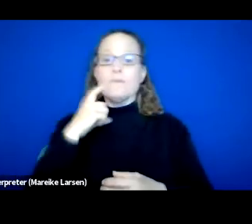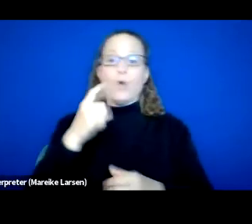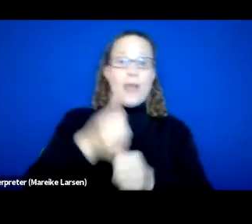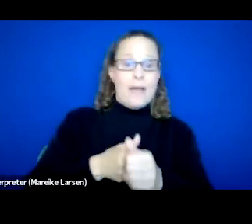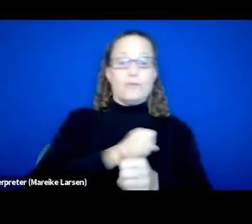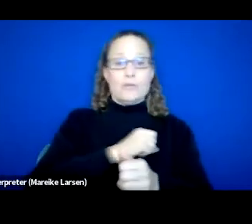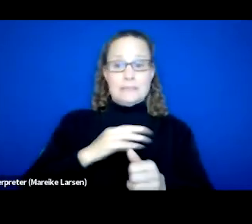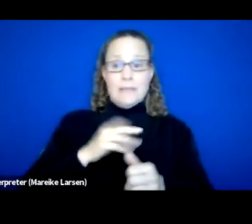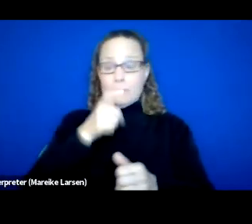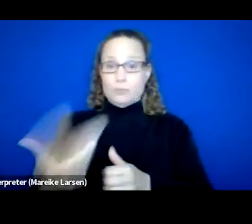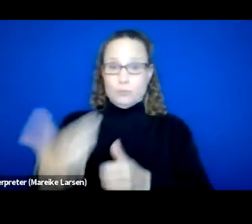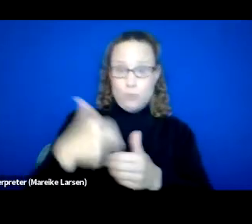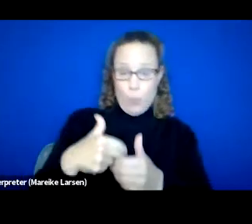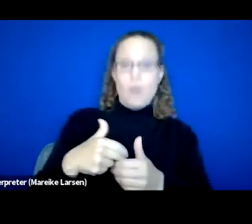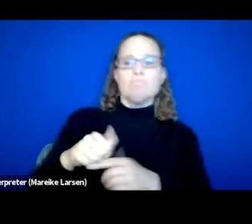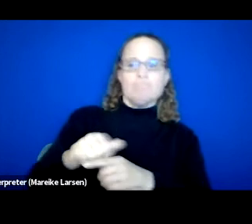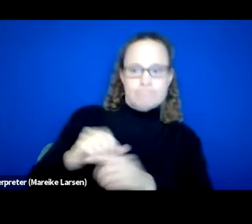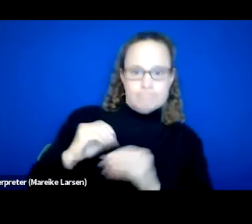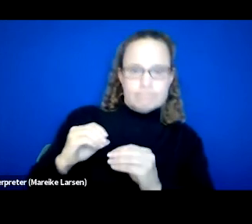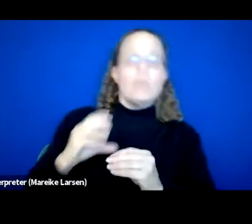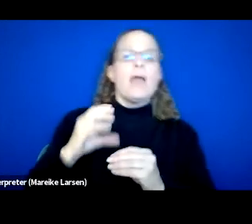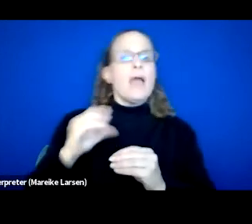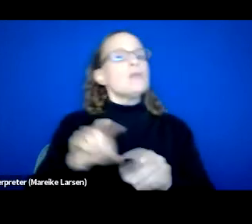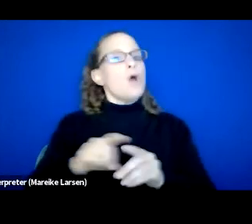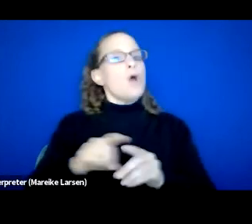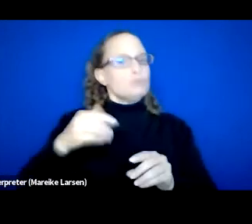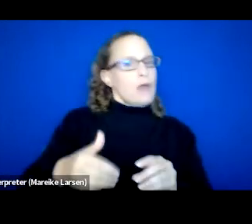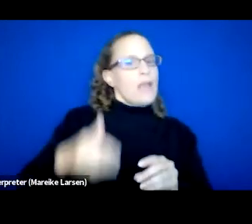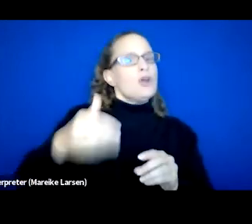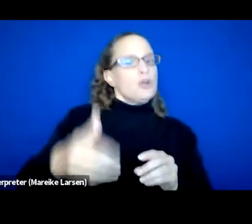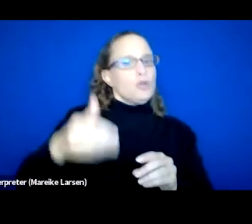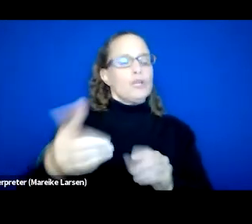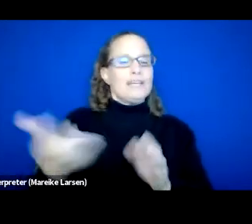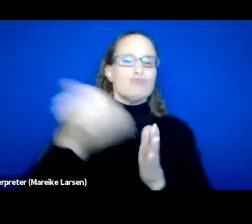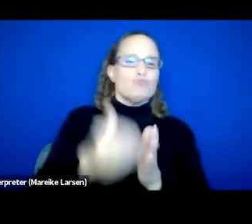and at regularly scheduled intervals. This is the same as we would do